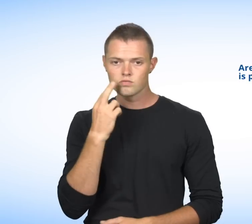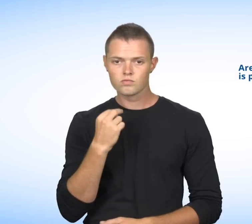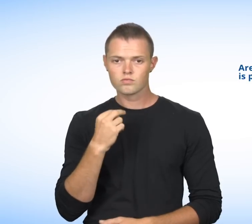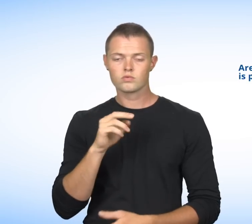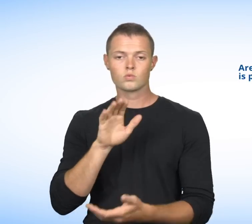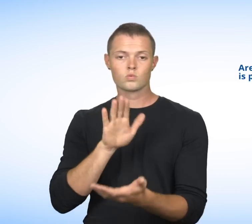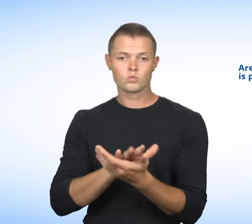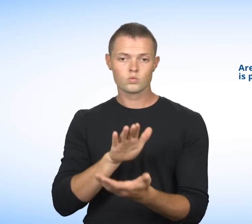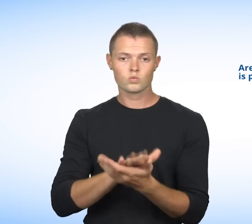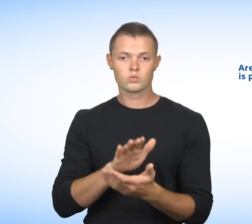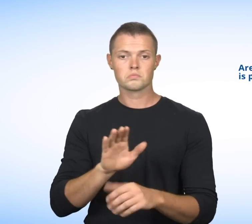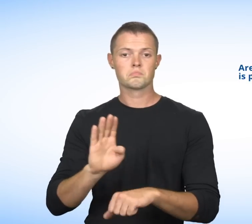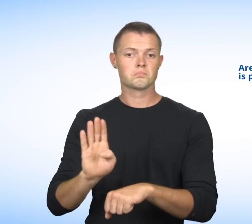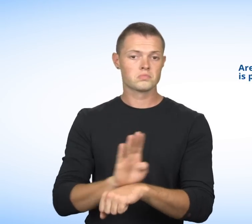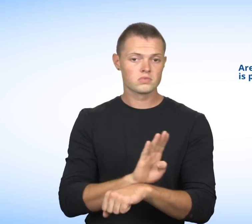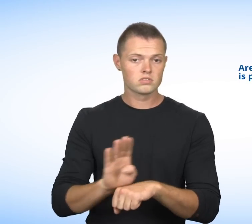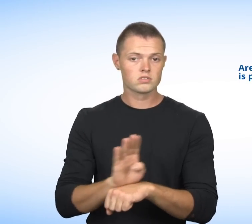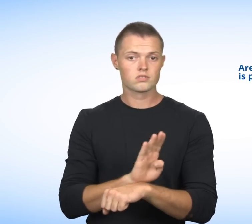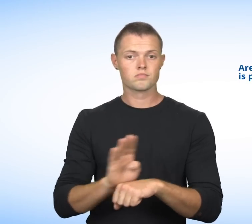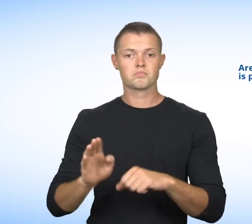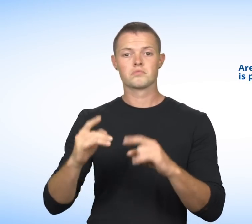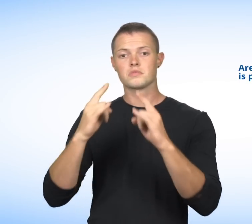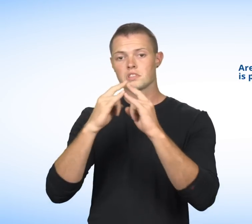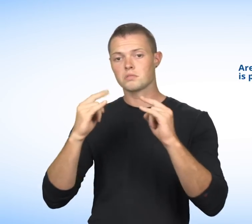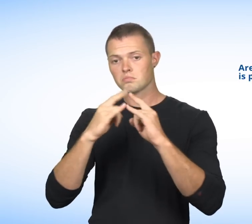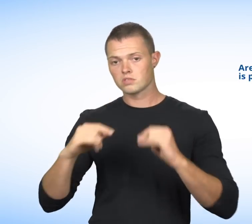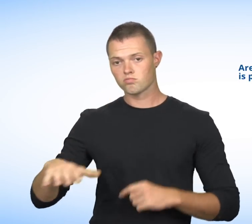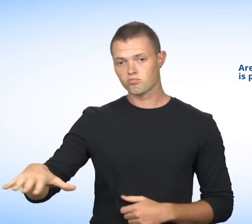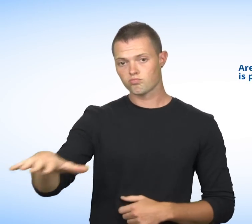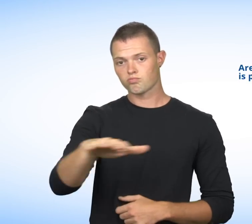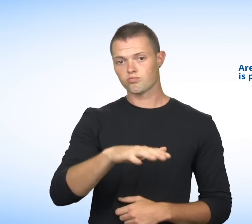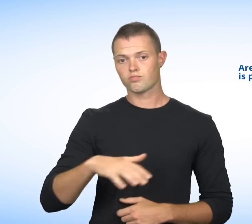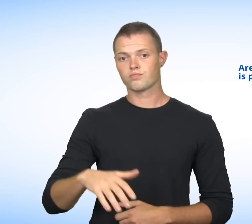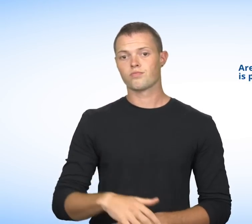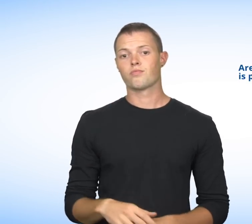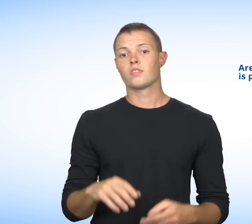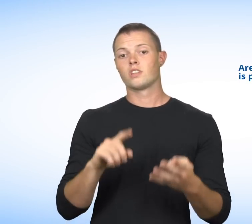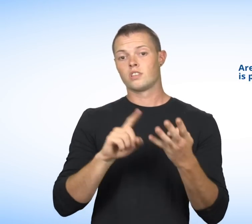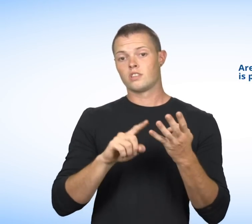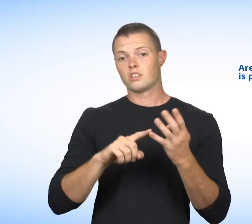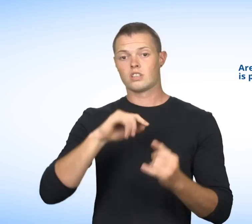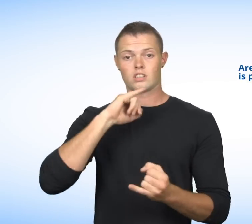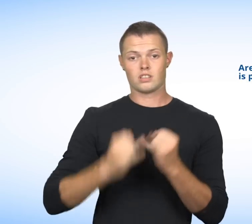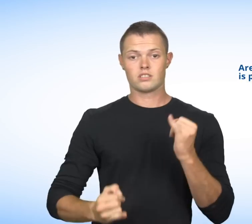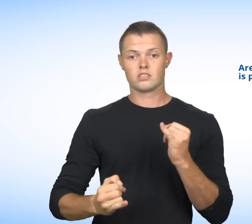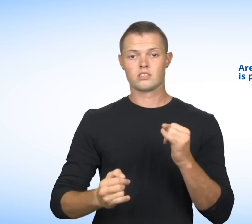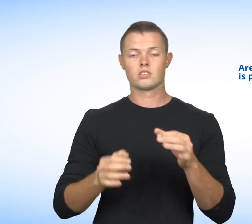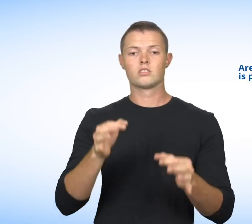including restaurant, schools, businesses and camp sites.